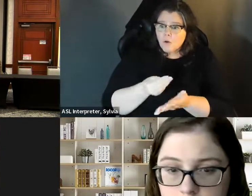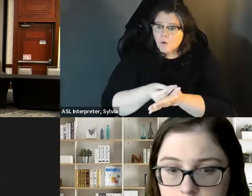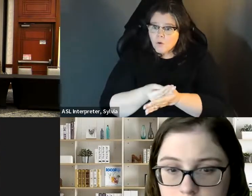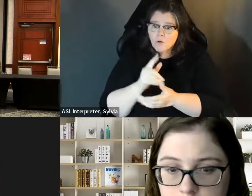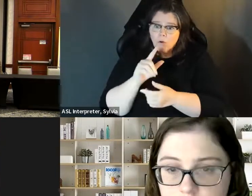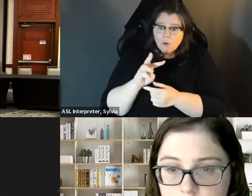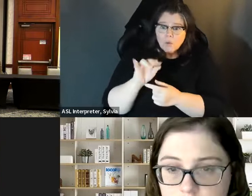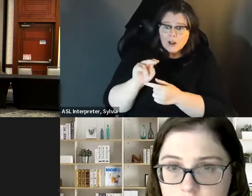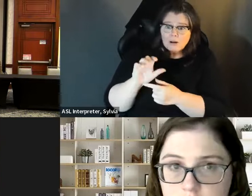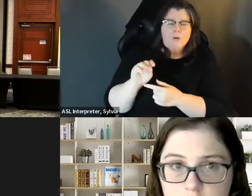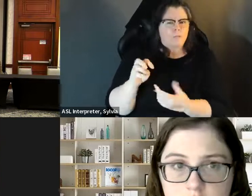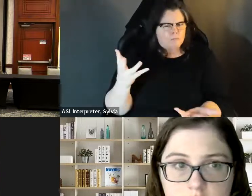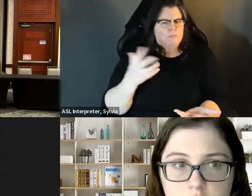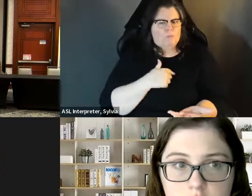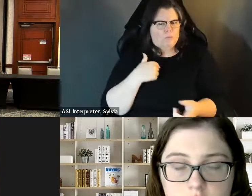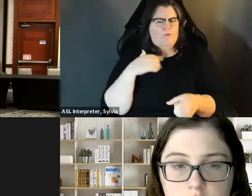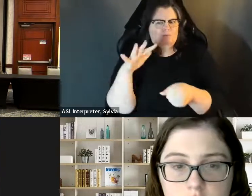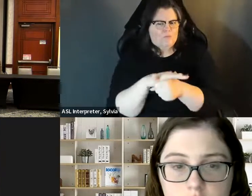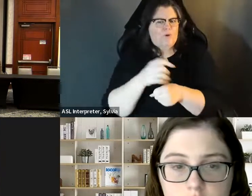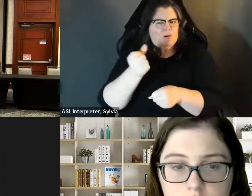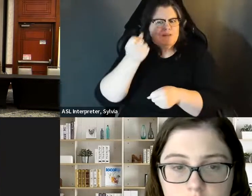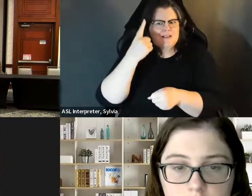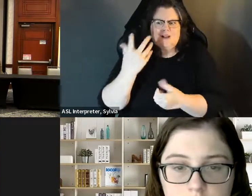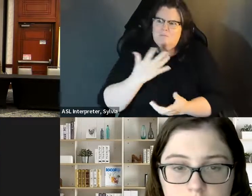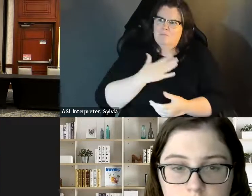We know what it's like to the Csi, or be on, you know, very low income situations.